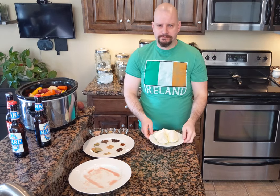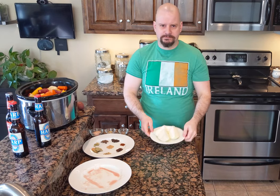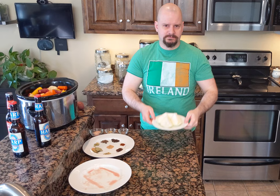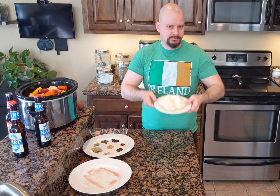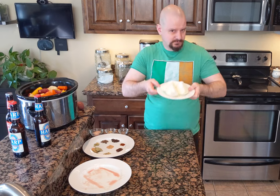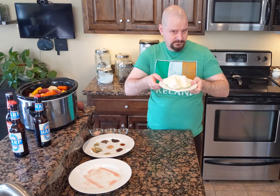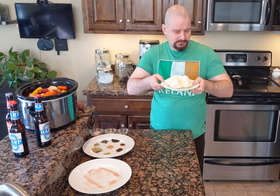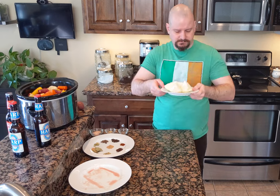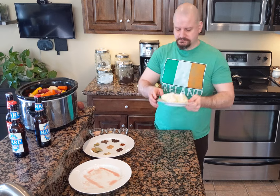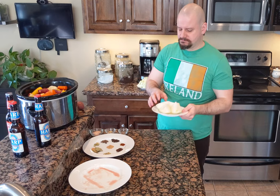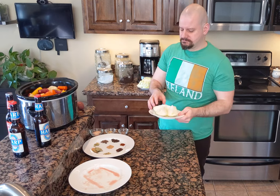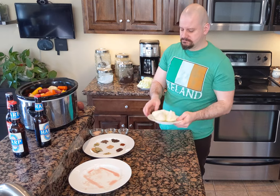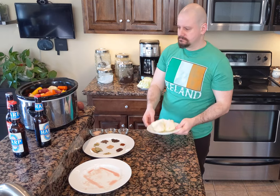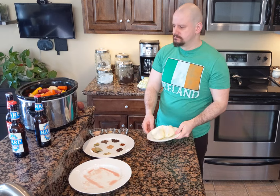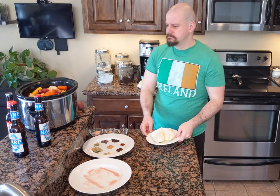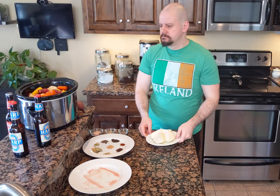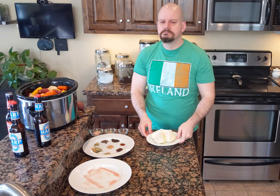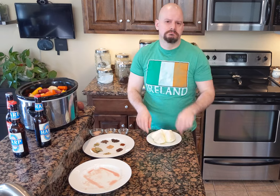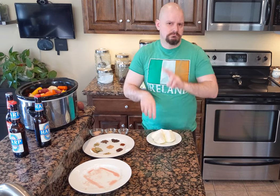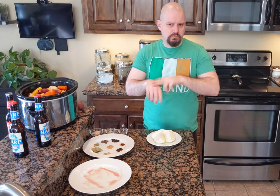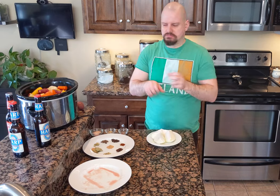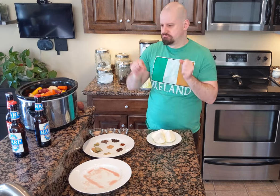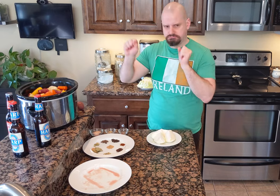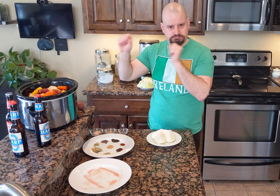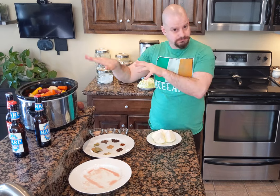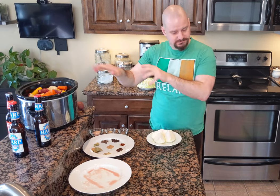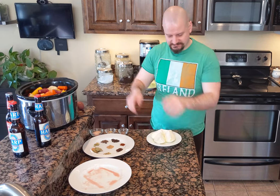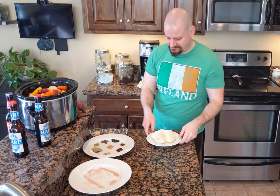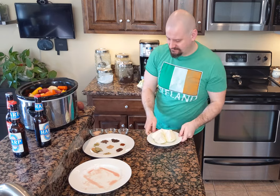Of course, put it there.